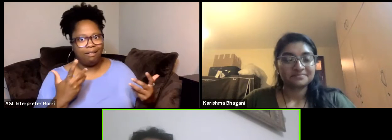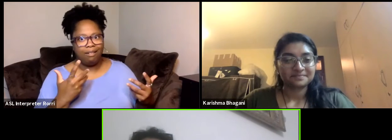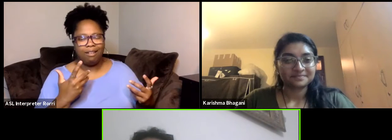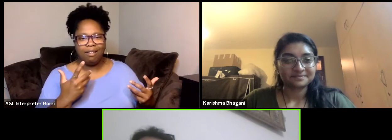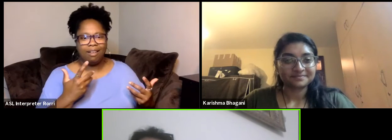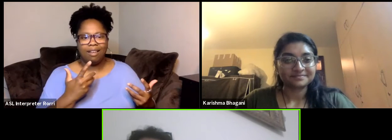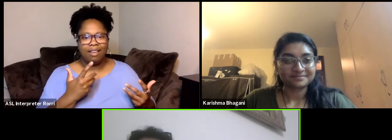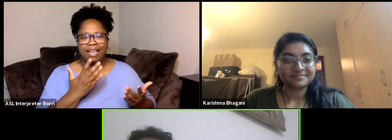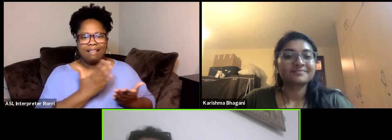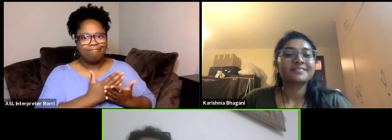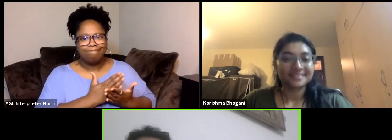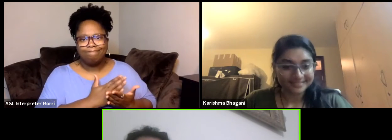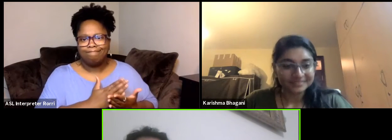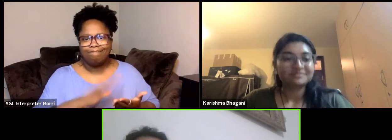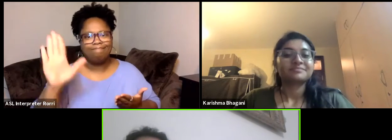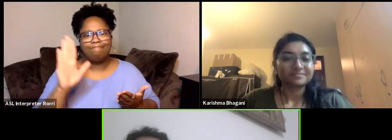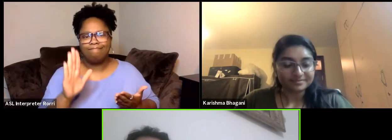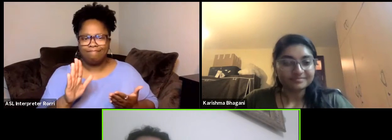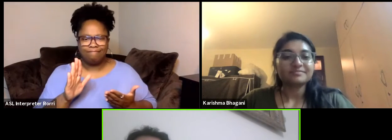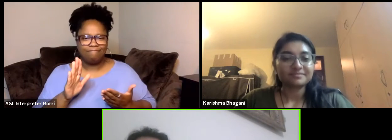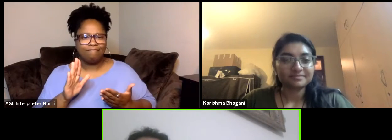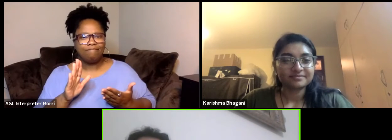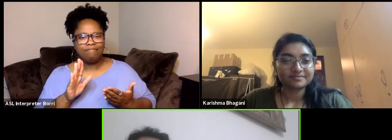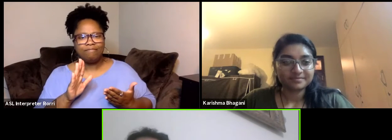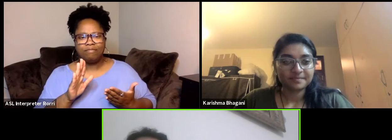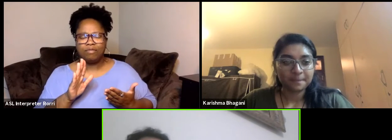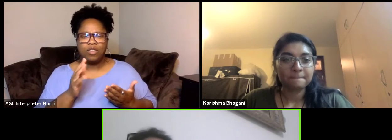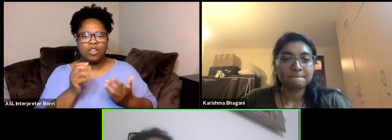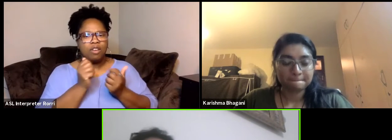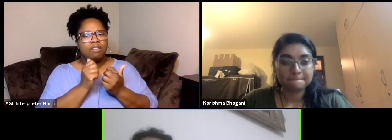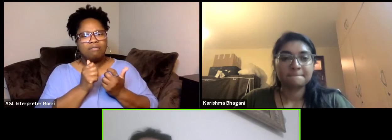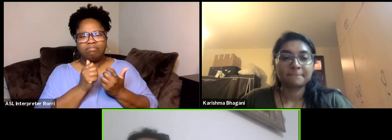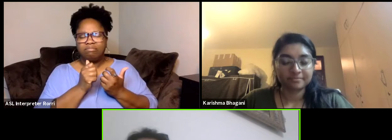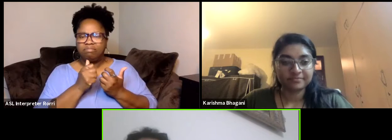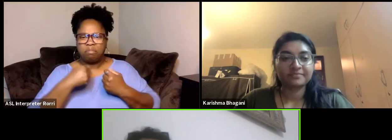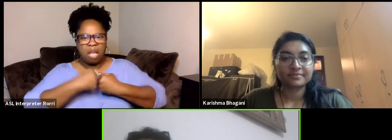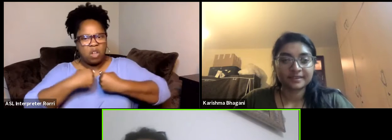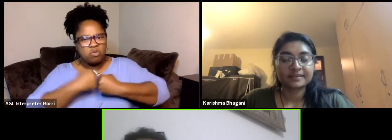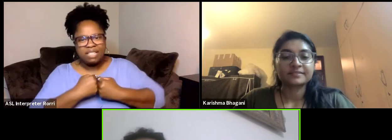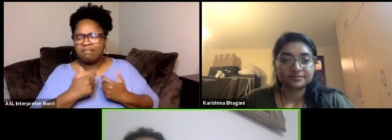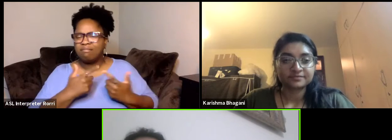within the continent. Free movement of people, goods and services